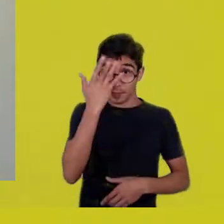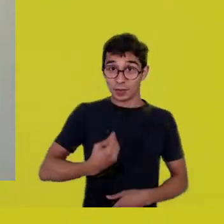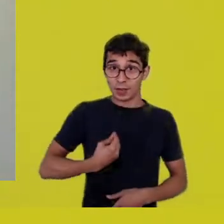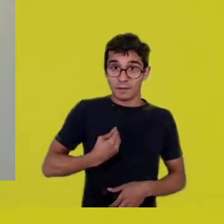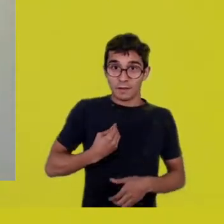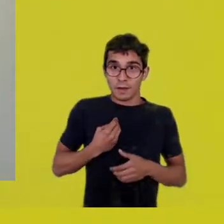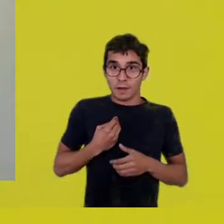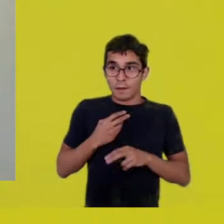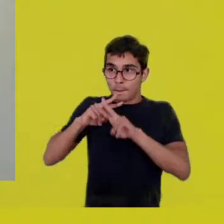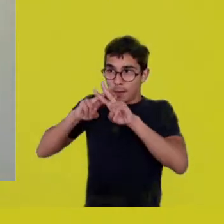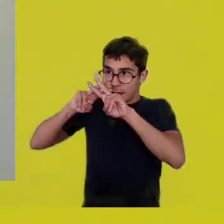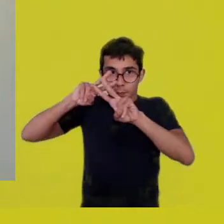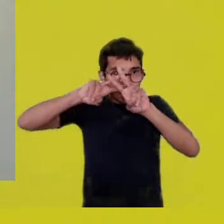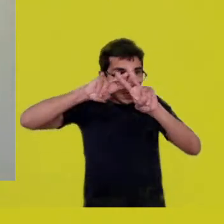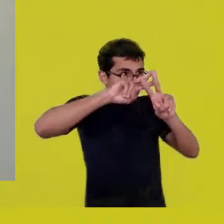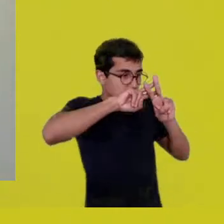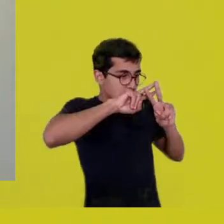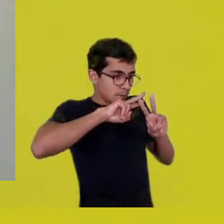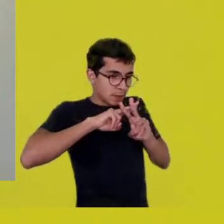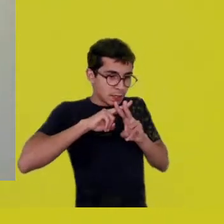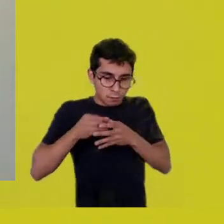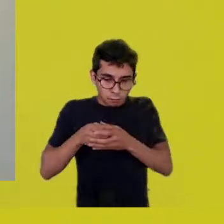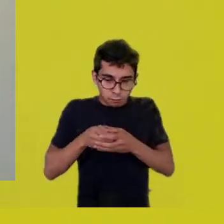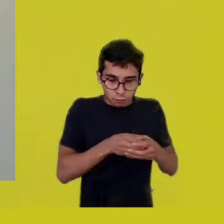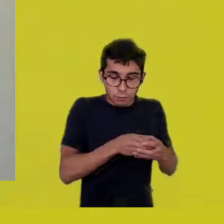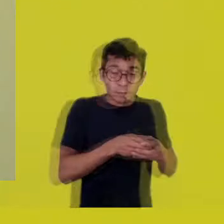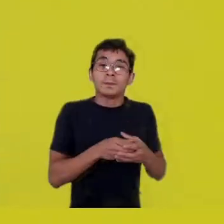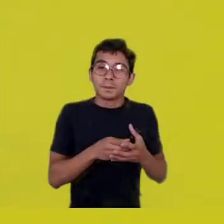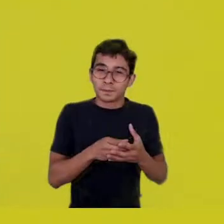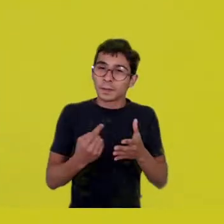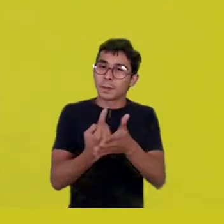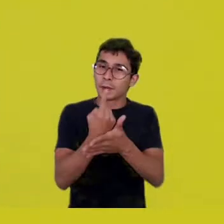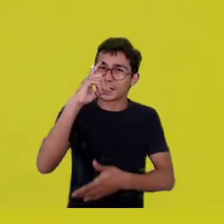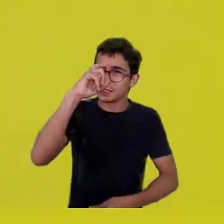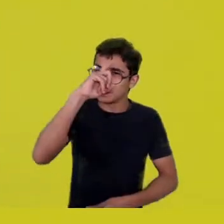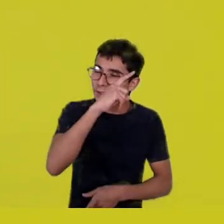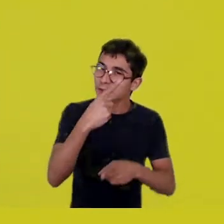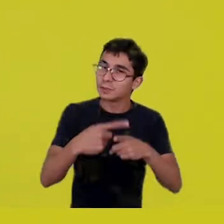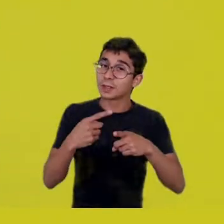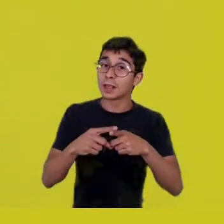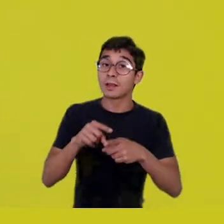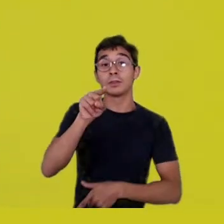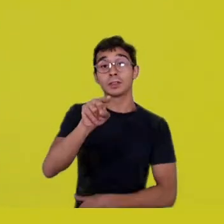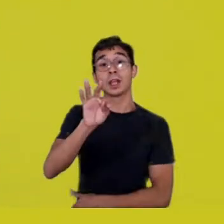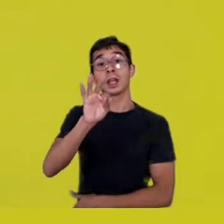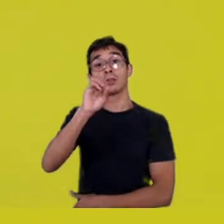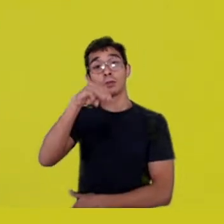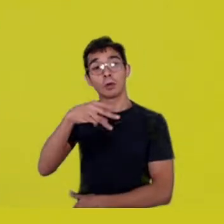then Tom’s question is hard, because it touches a fundamental point: